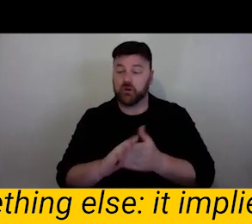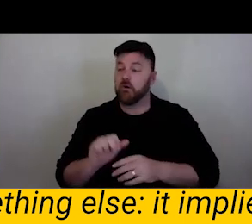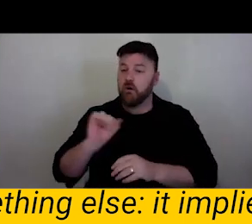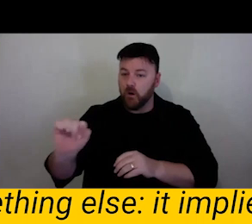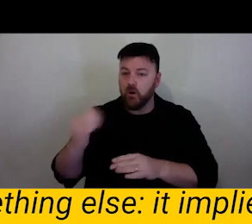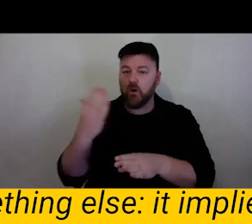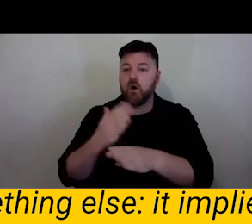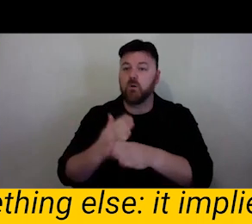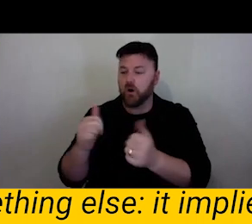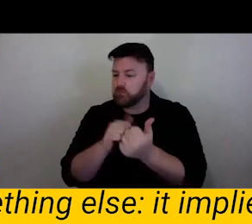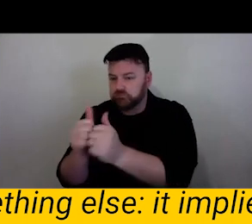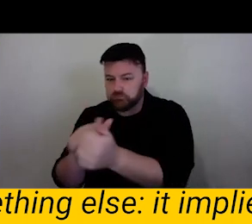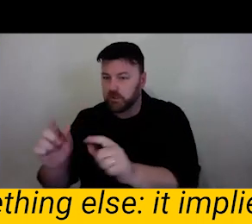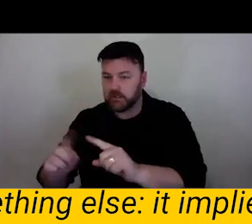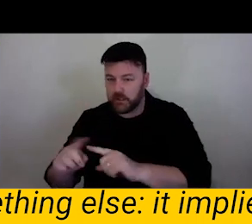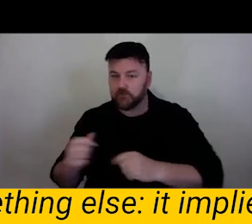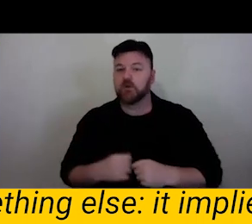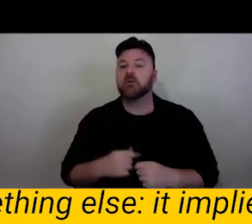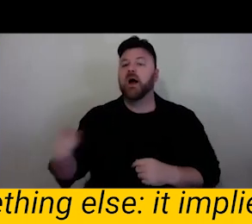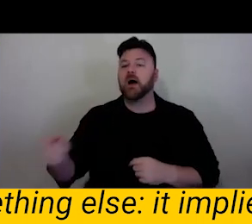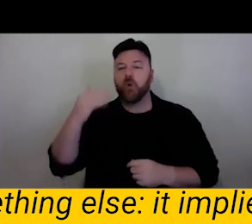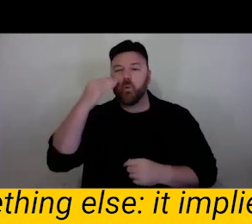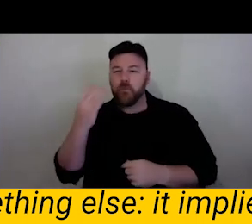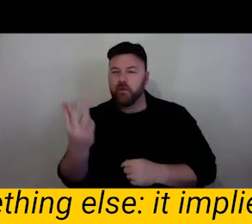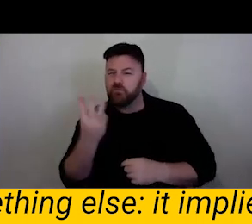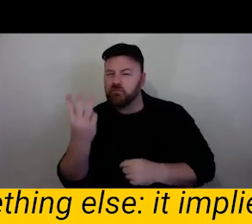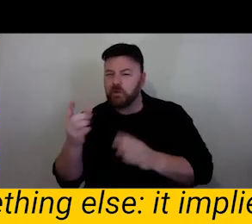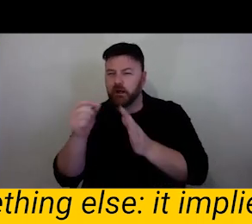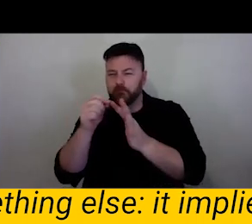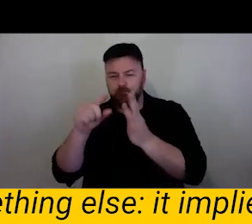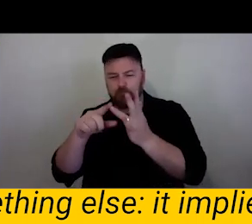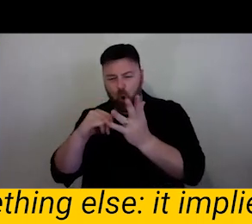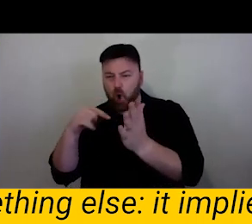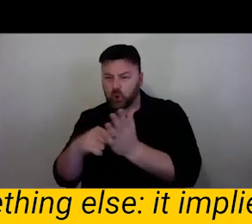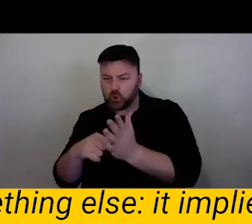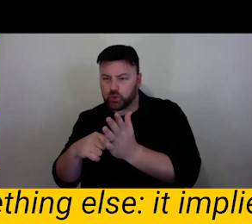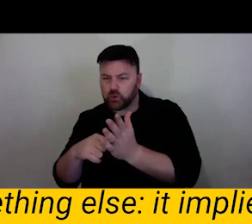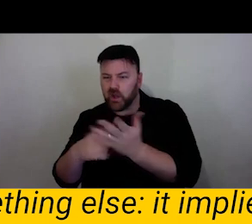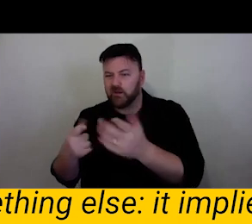including a trio of women called Post and they are mostly in theatres.